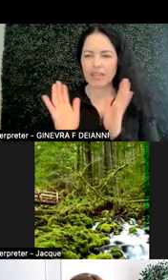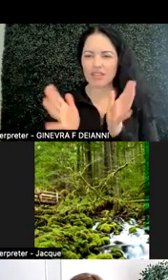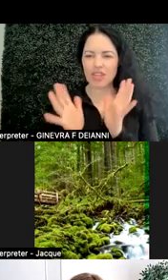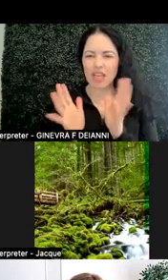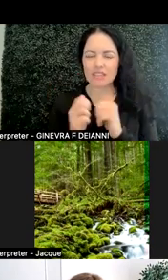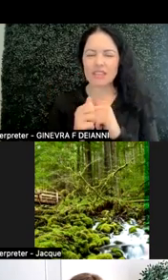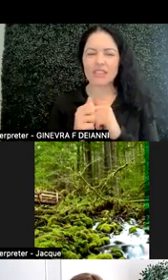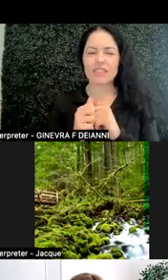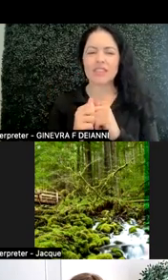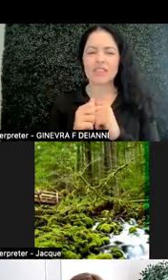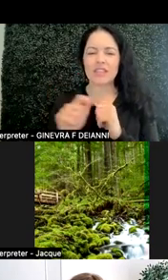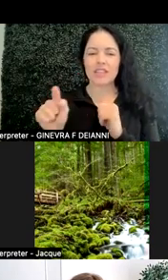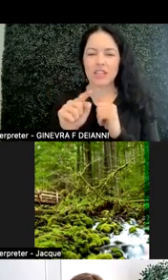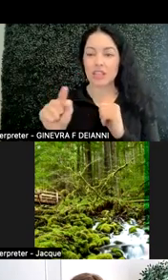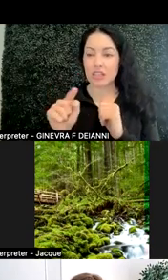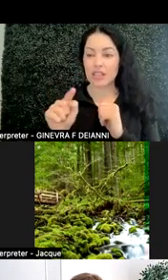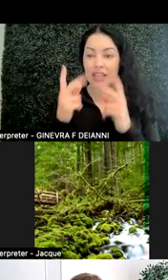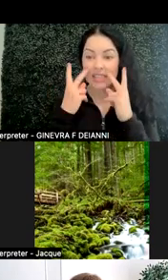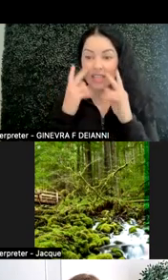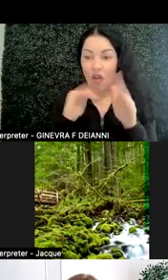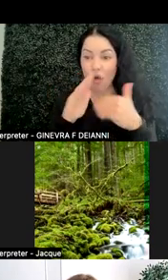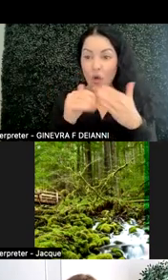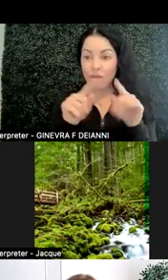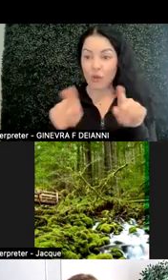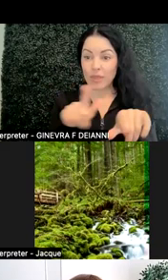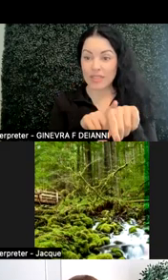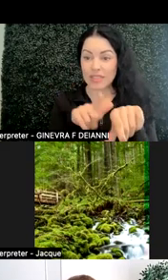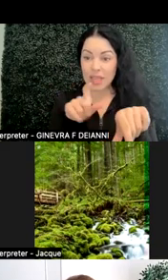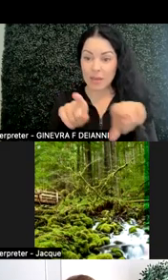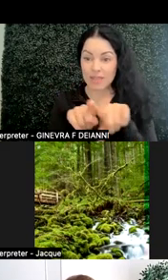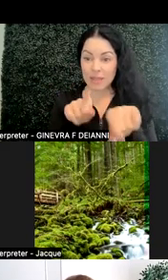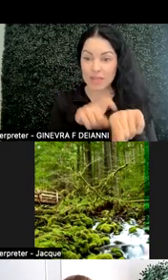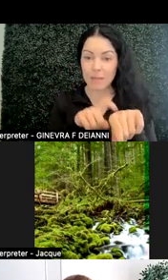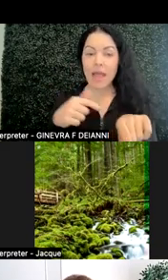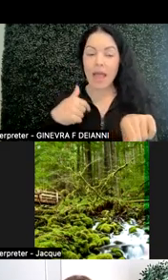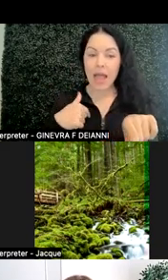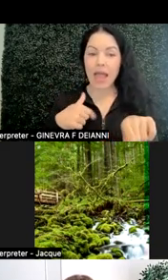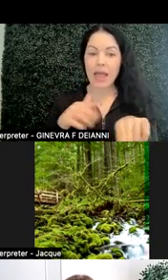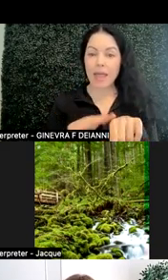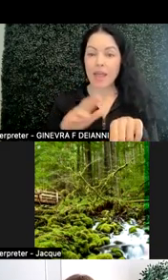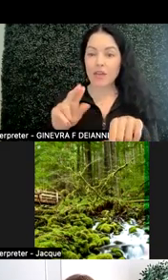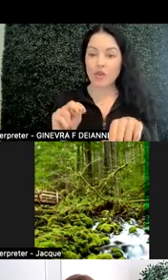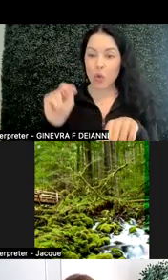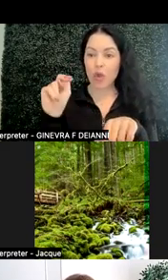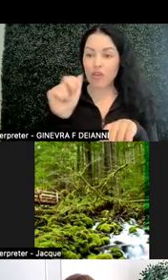and you will all at the same time. So Yes I am at Northern Arizona University at the Institute